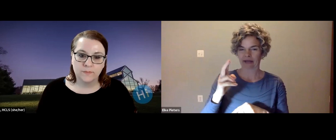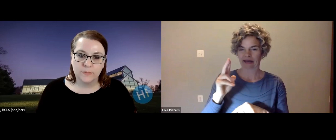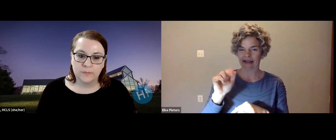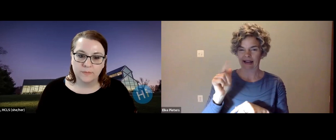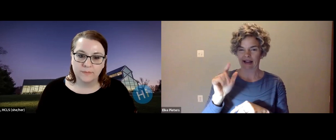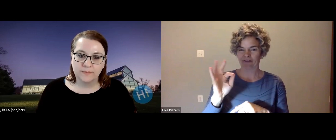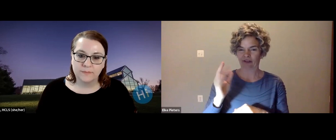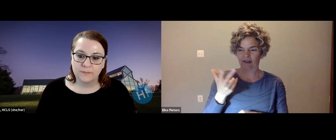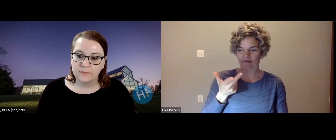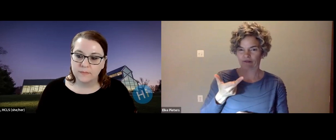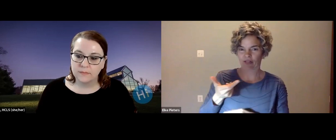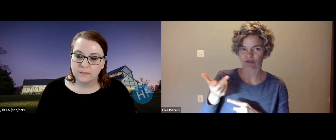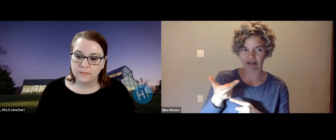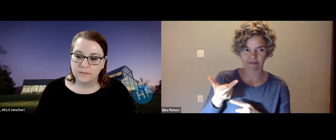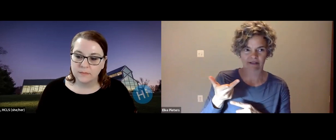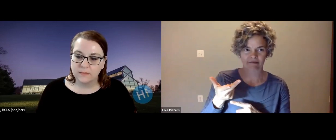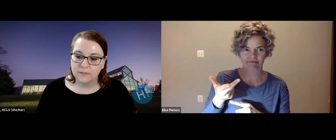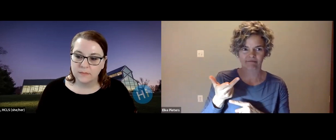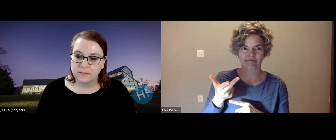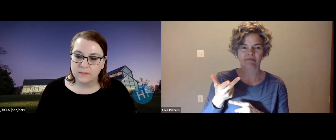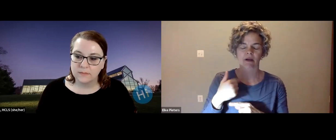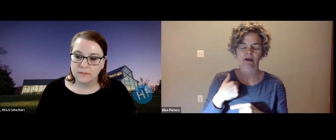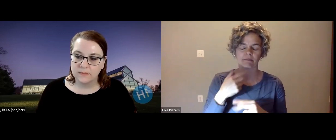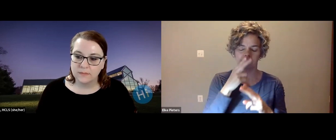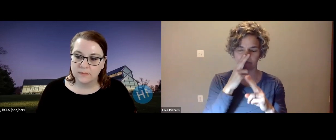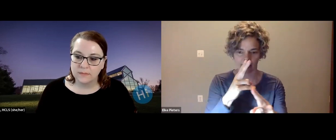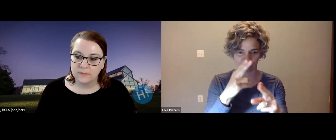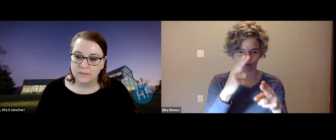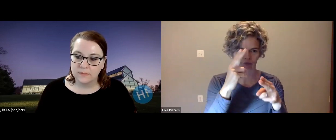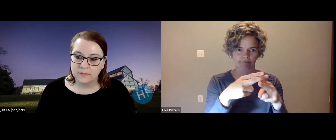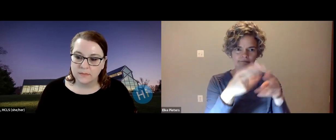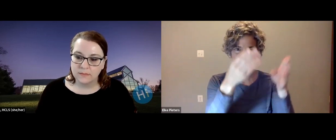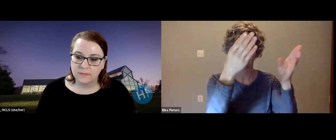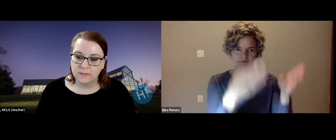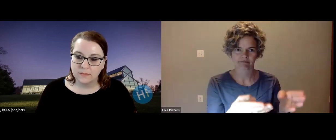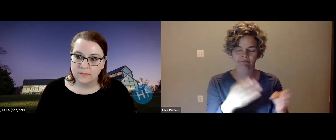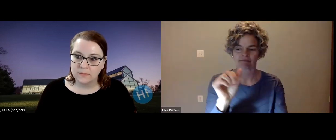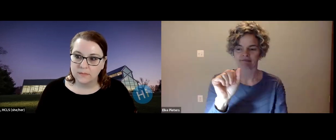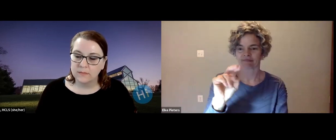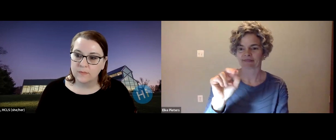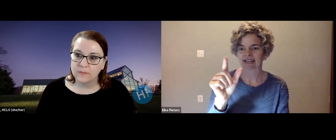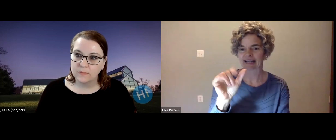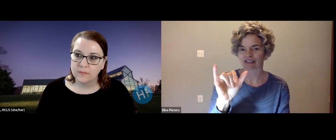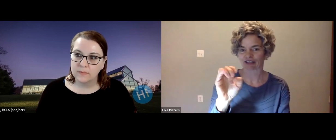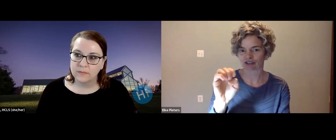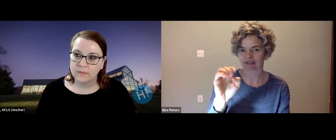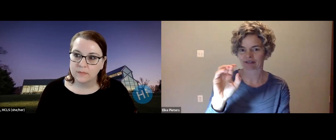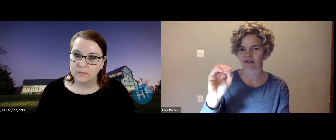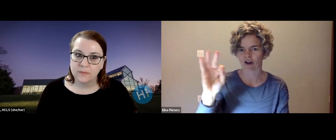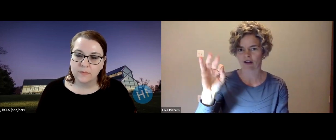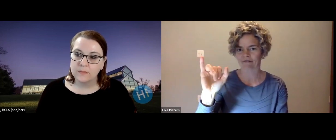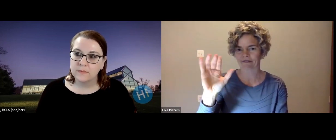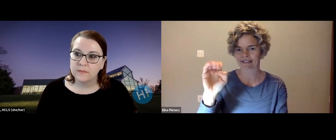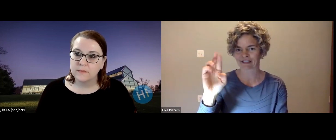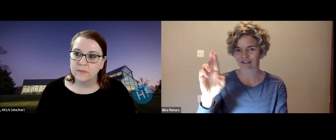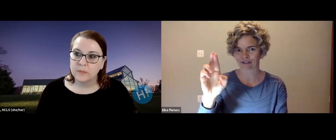is our first virtual book event for 2022. So on behalf of these